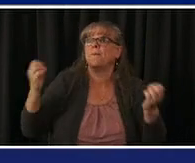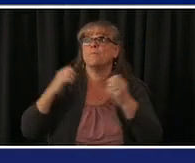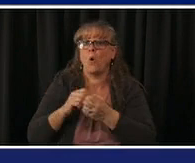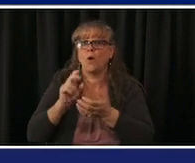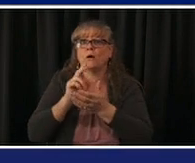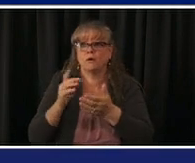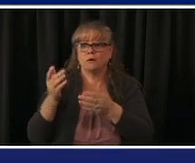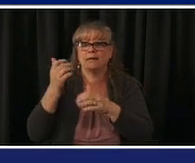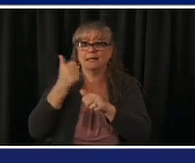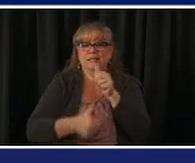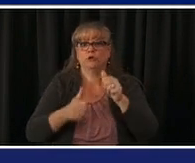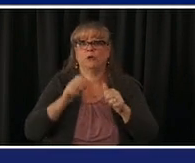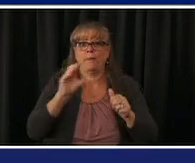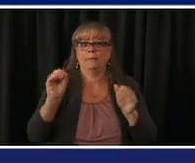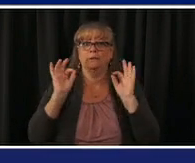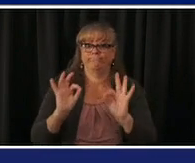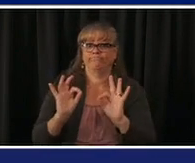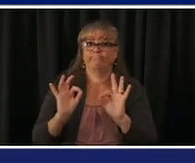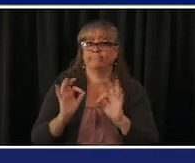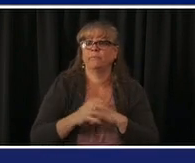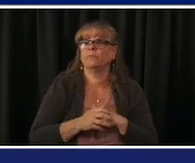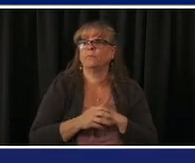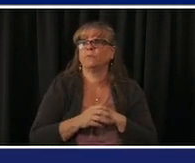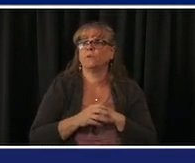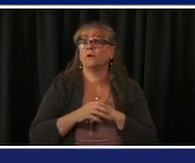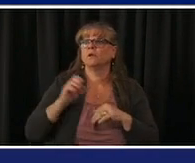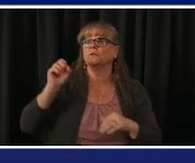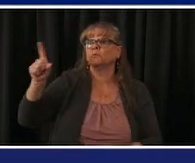that's why we have a plus at the bottom this does not mean the vaccine supply is going down from the